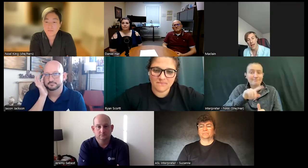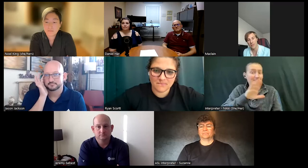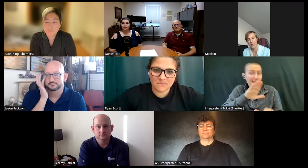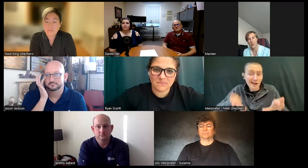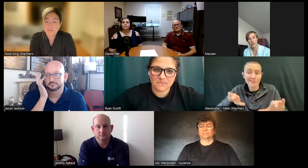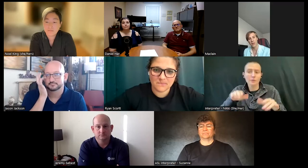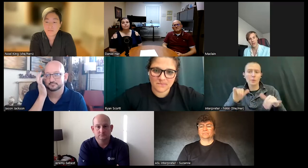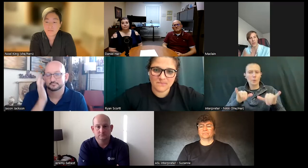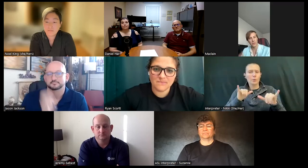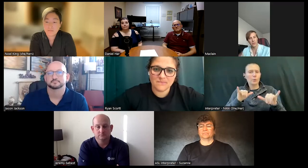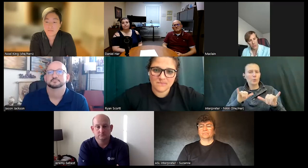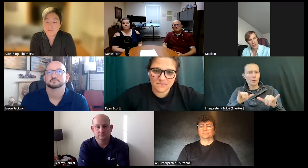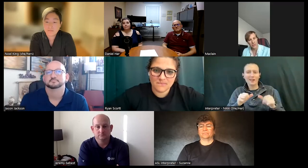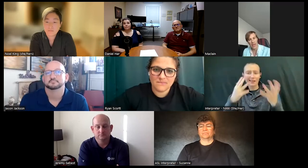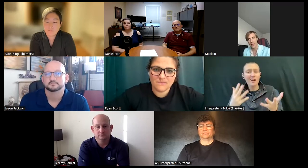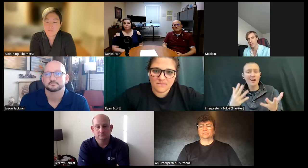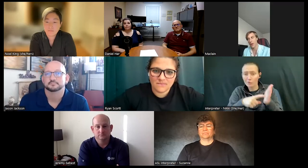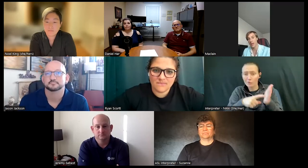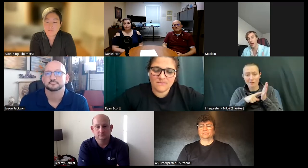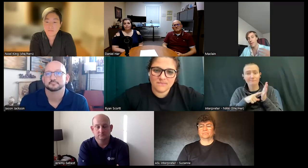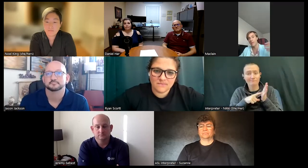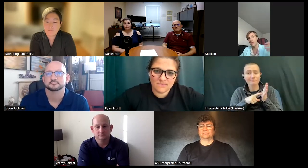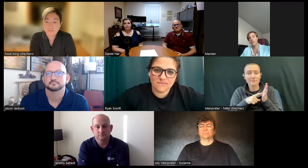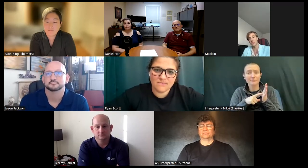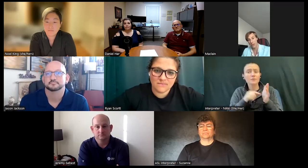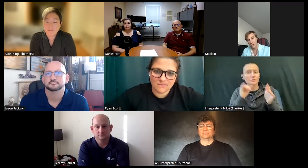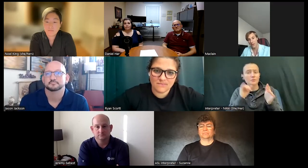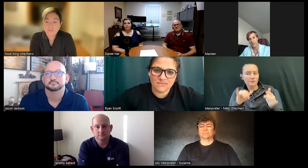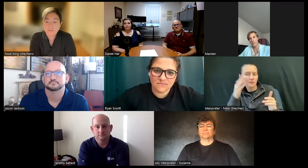ask of someone and so when I do shows that's why I care about the experience